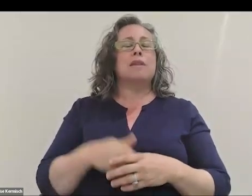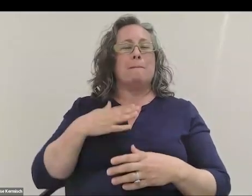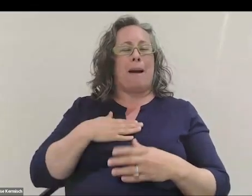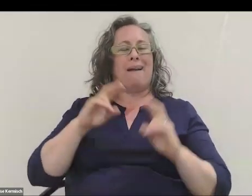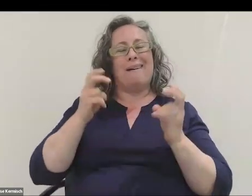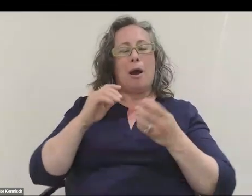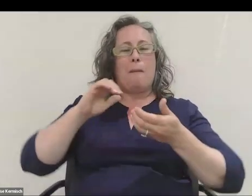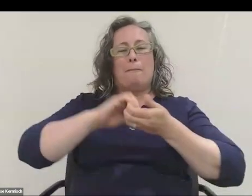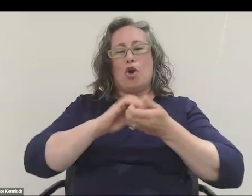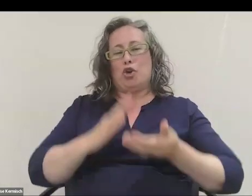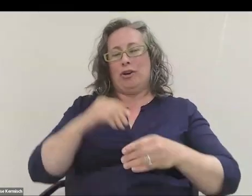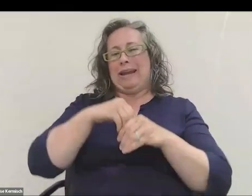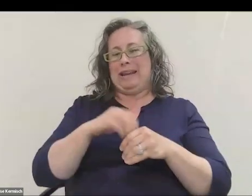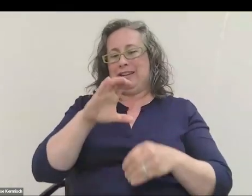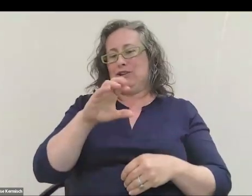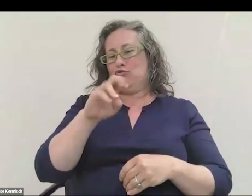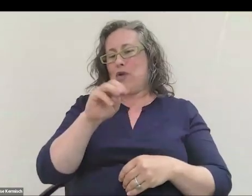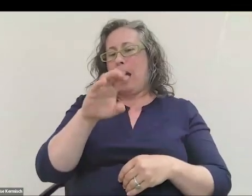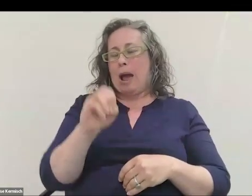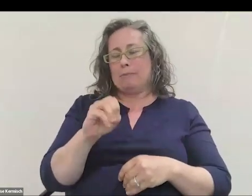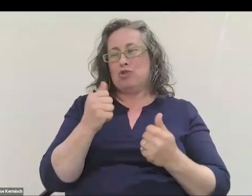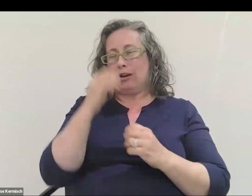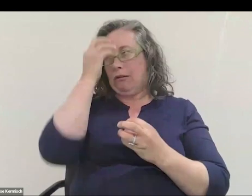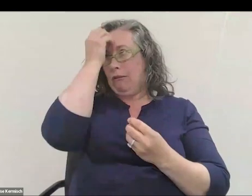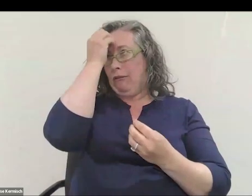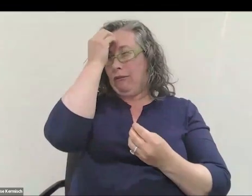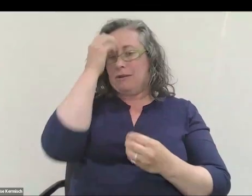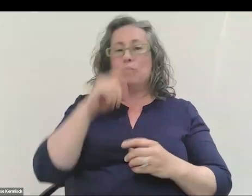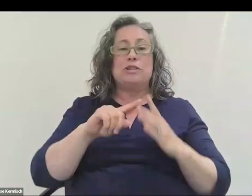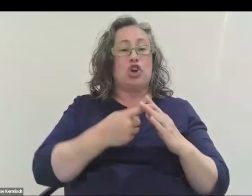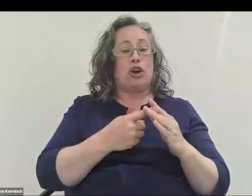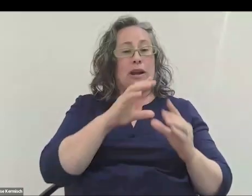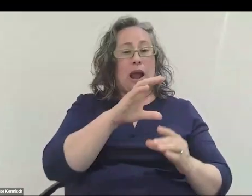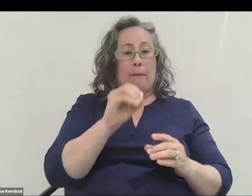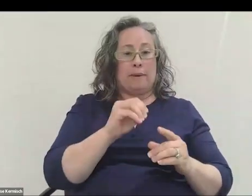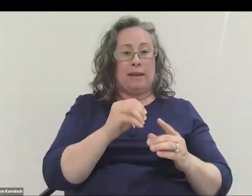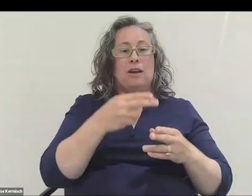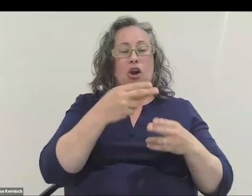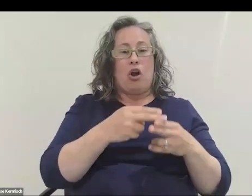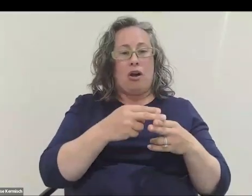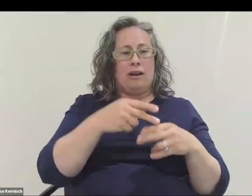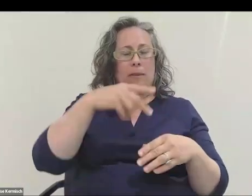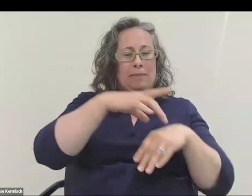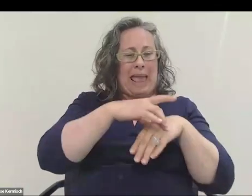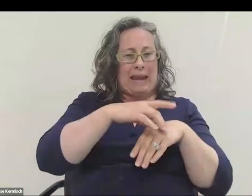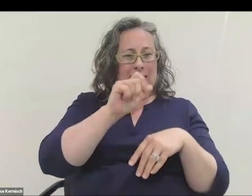on trying to cook up crazy ideas for space. We ended up starting a company called Planet Labs that I jokingly call